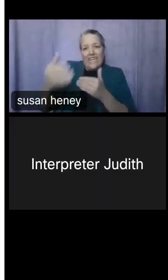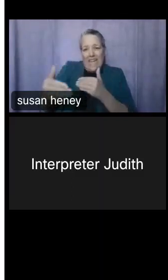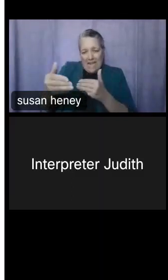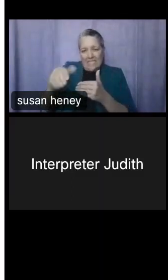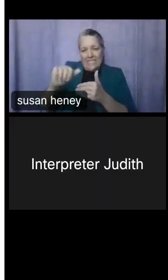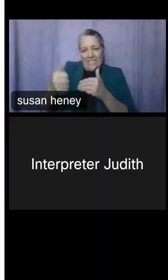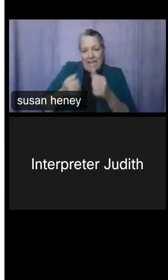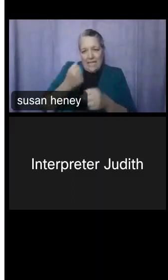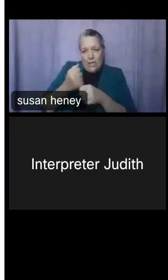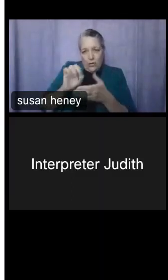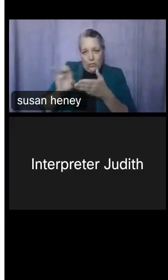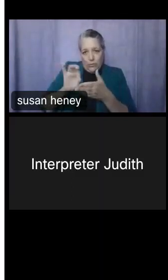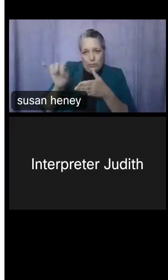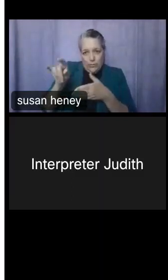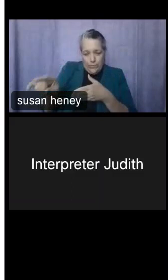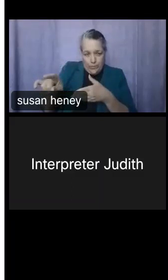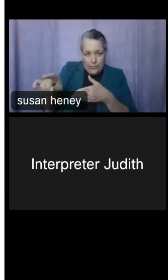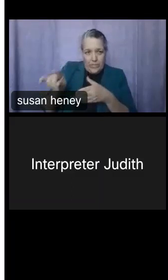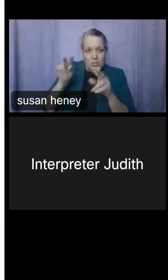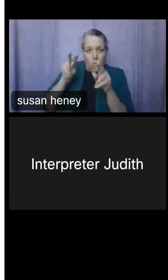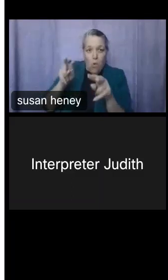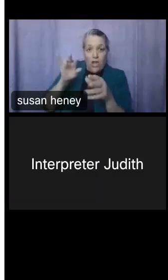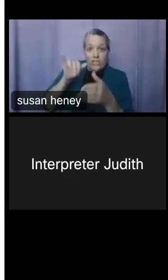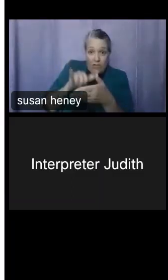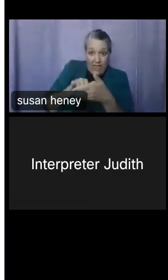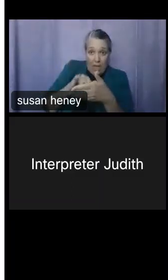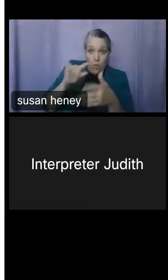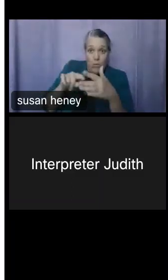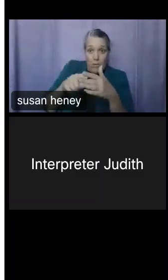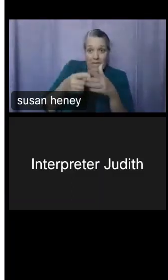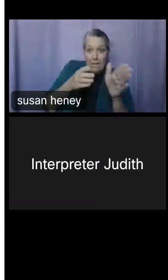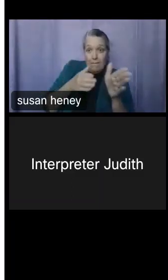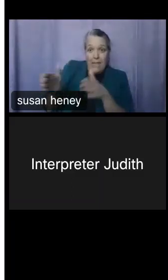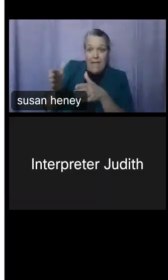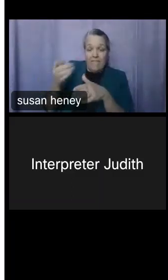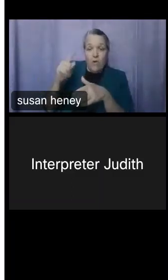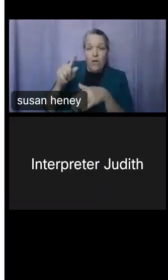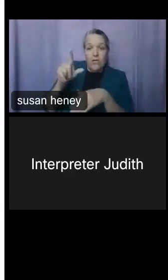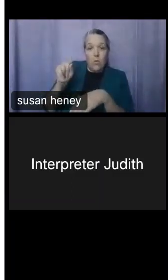begin decennial operations soon for 2030, and I'd now like to turn things over to Ana.